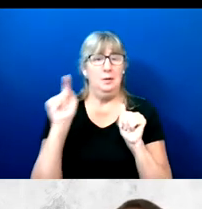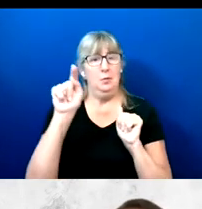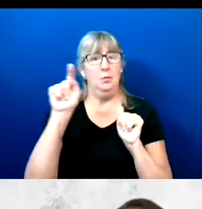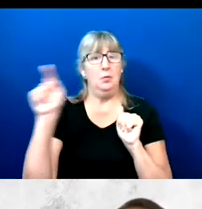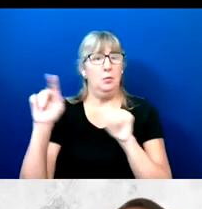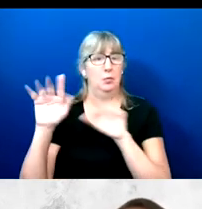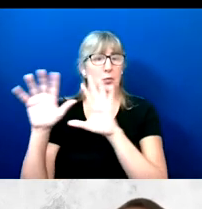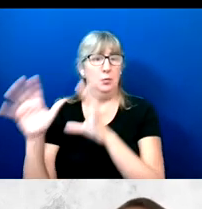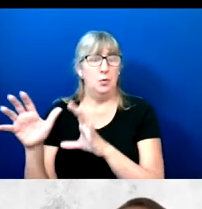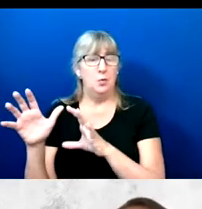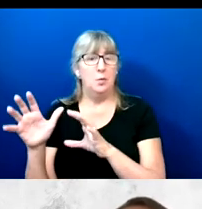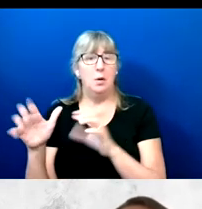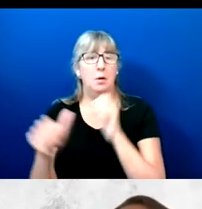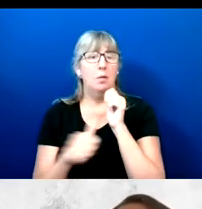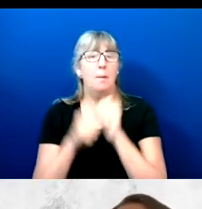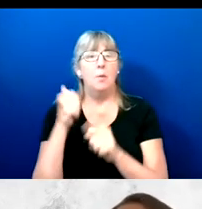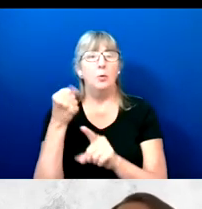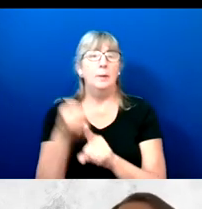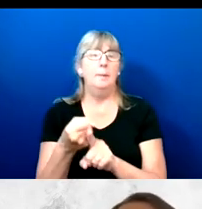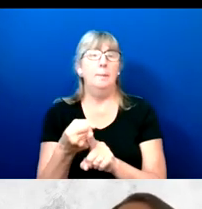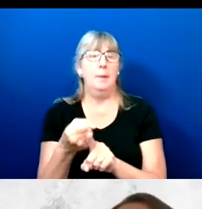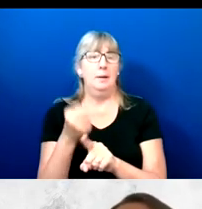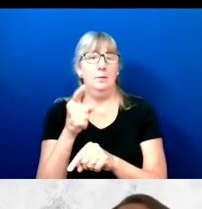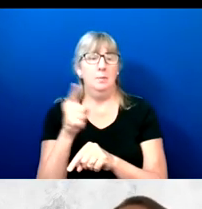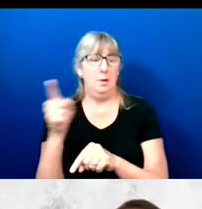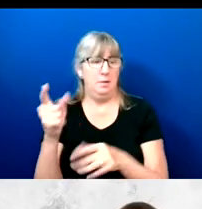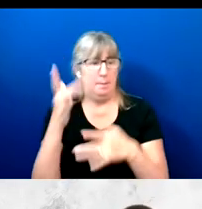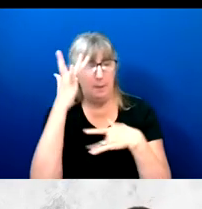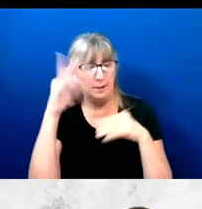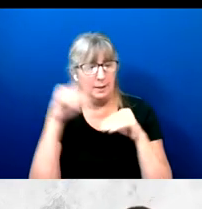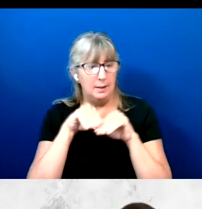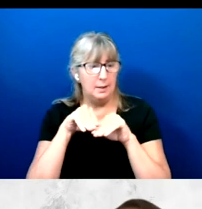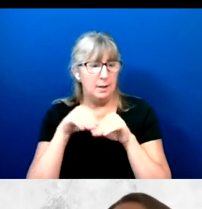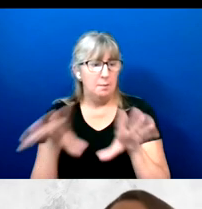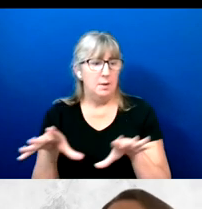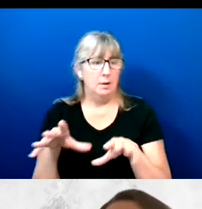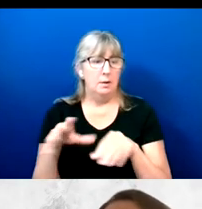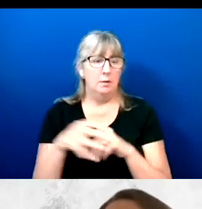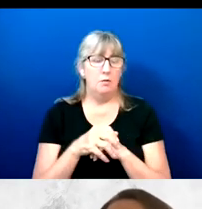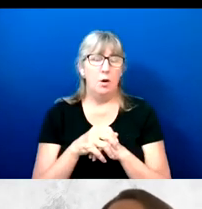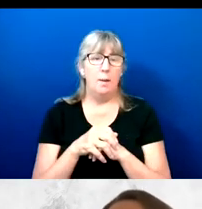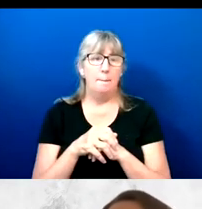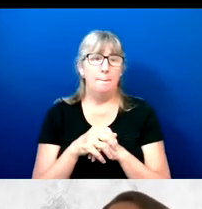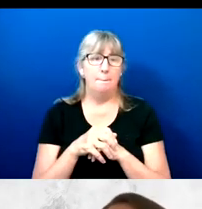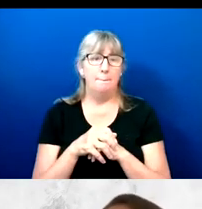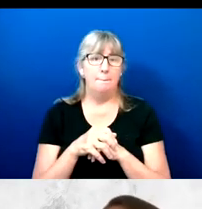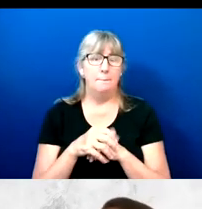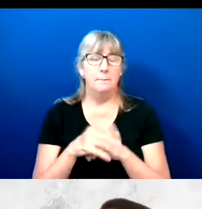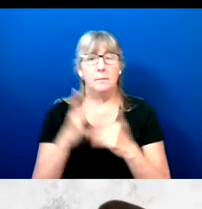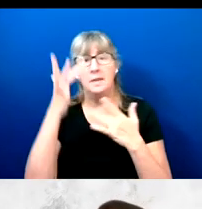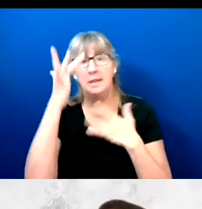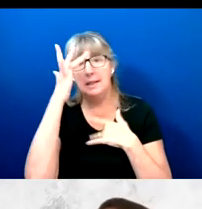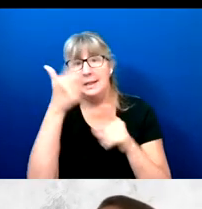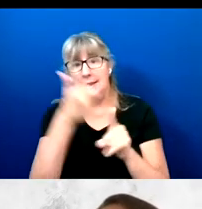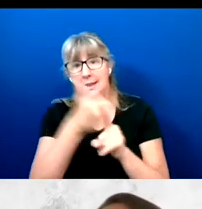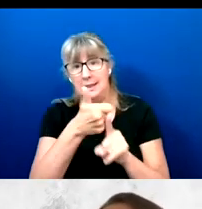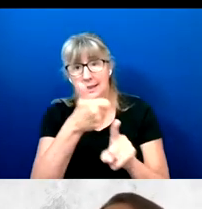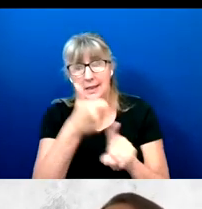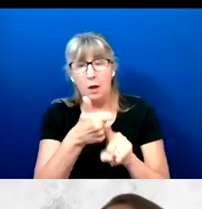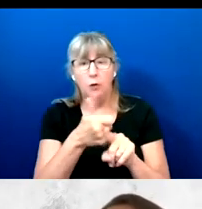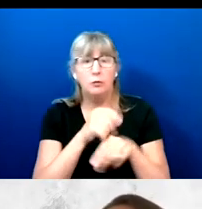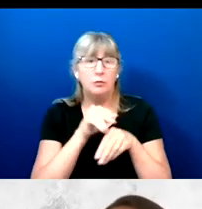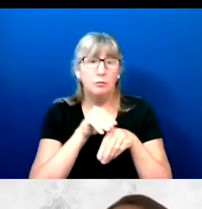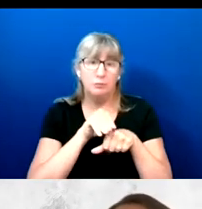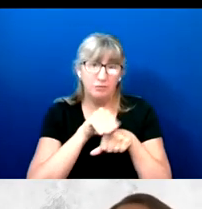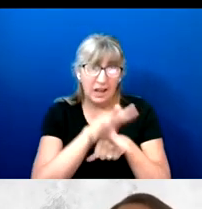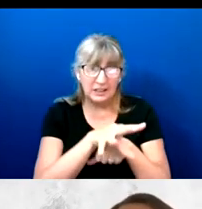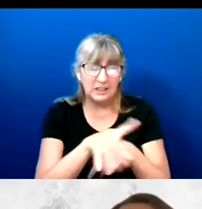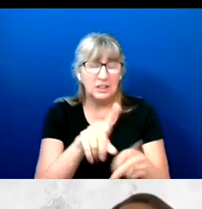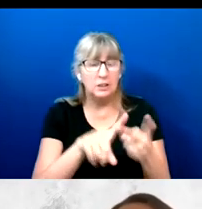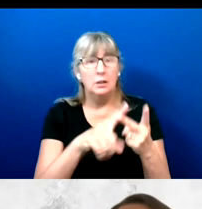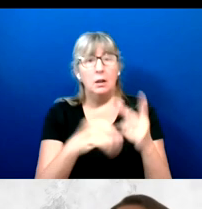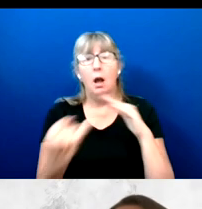among the most impacted by the pandemic from the disease itself, to being isolated, to